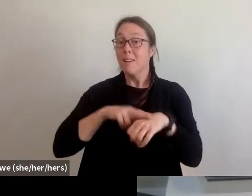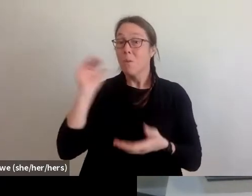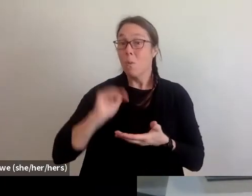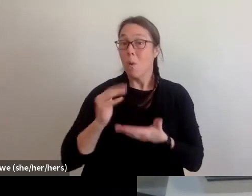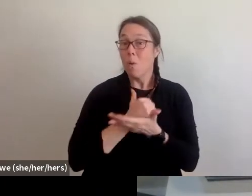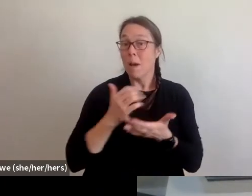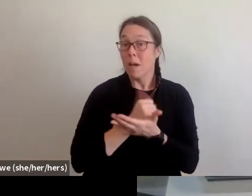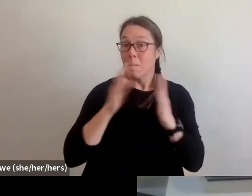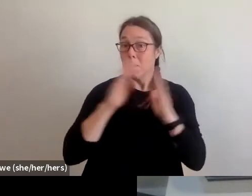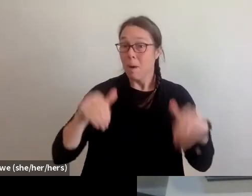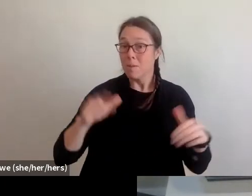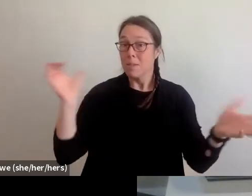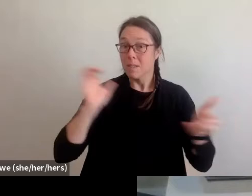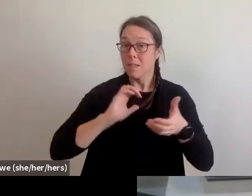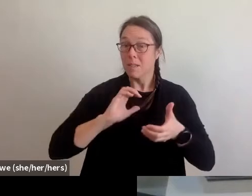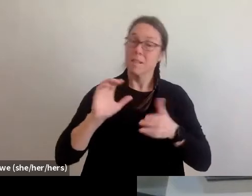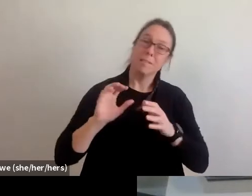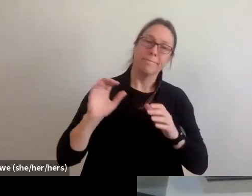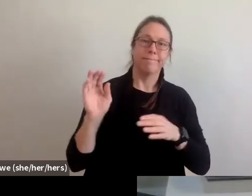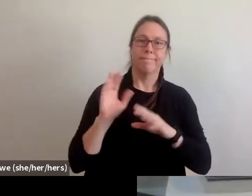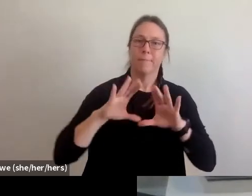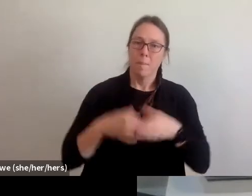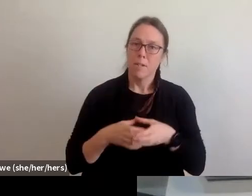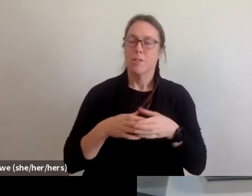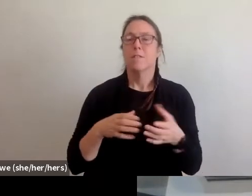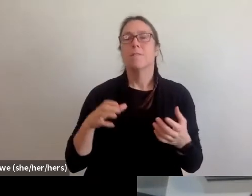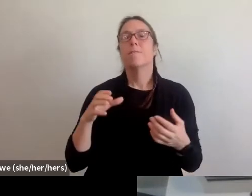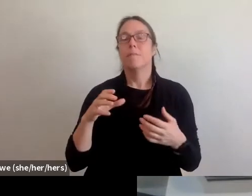is first and foremost dedicated solely